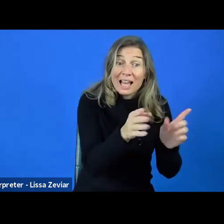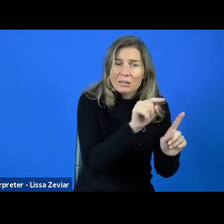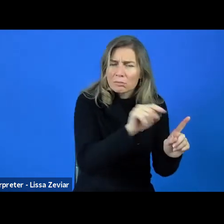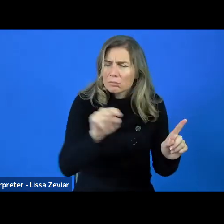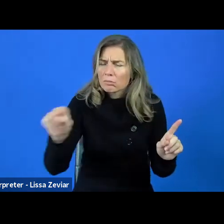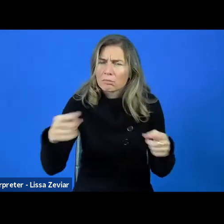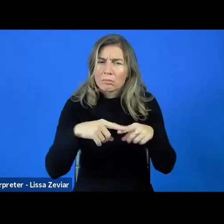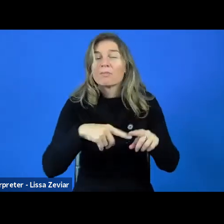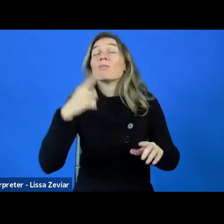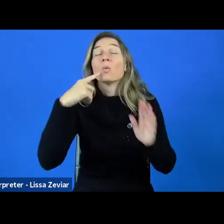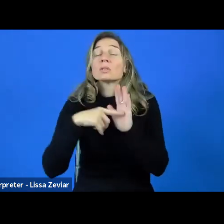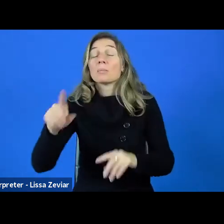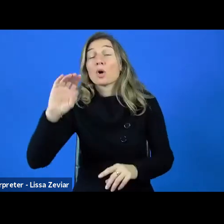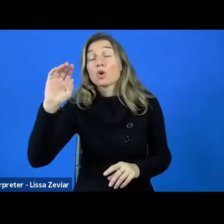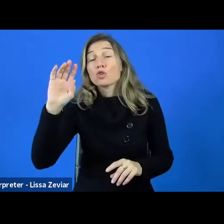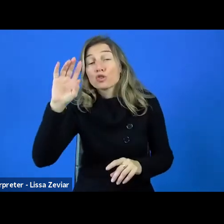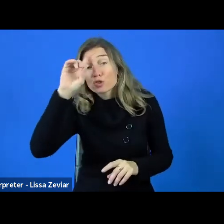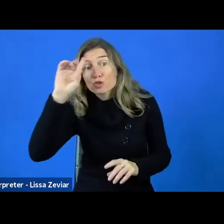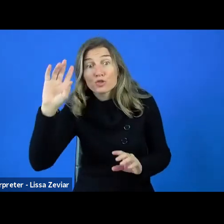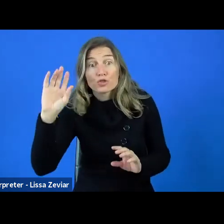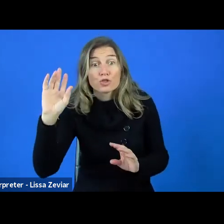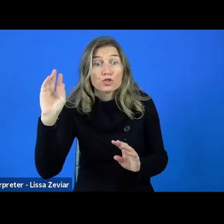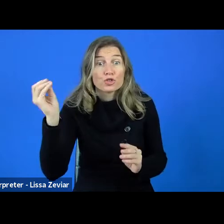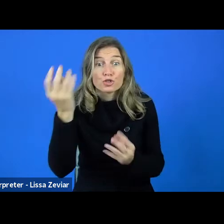which is covering culture and the audiovisual sector.